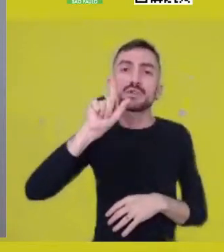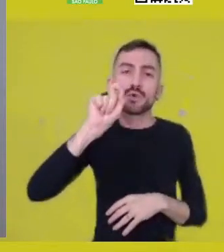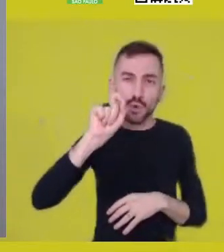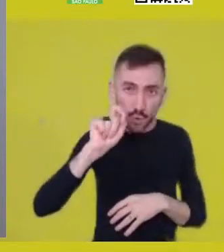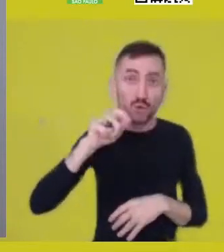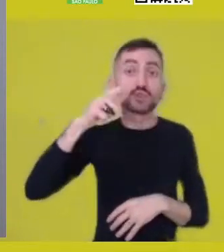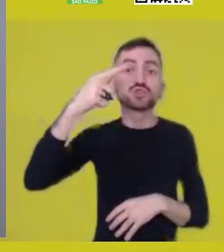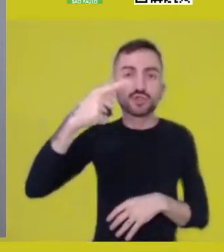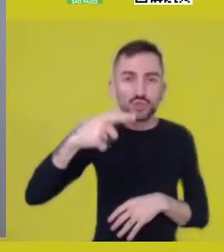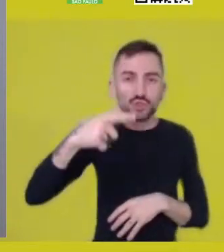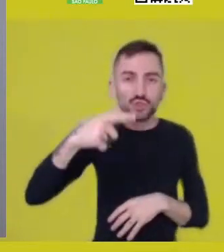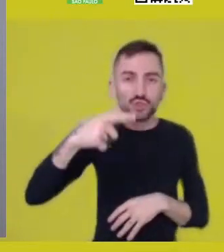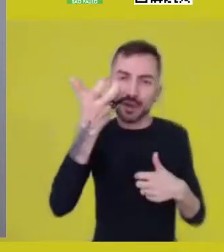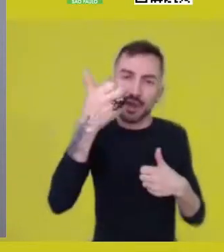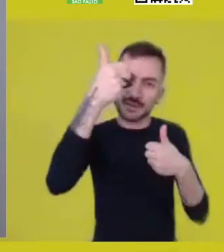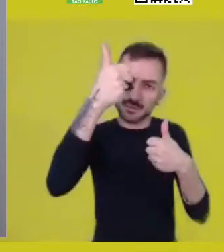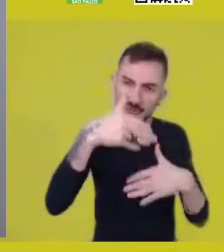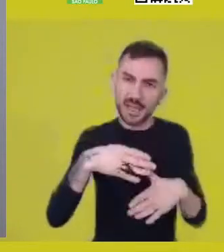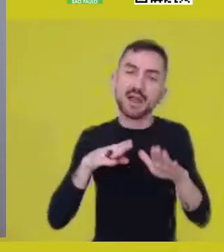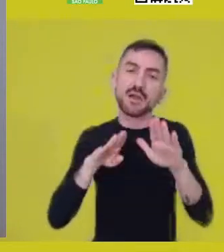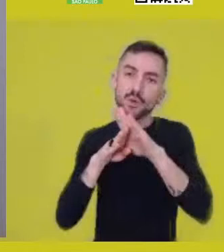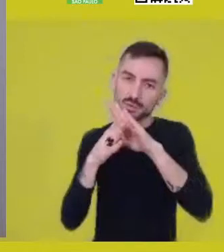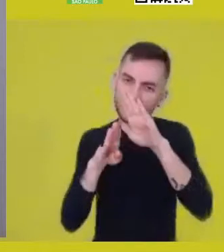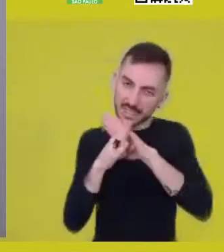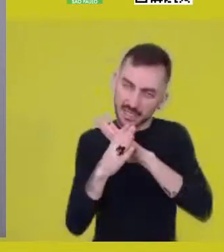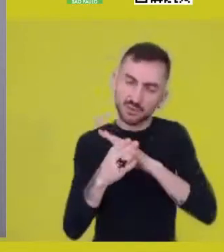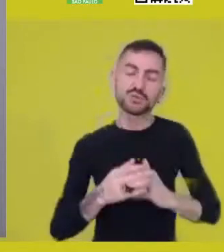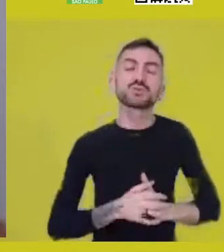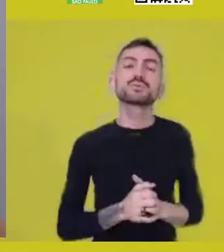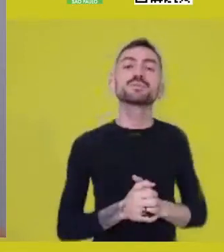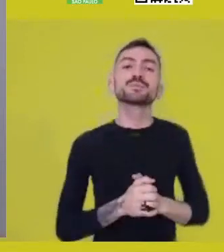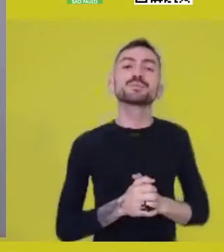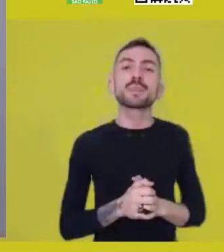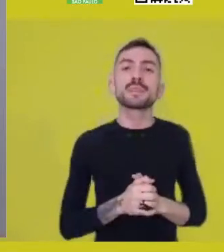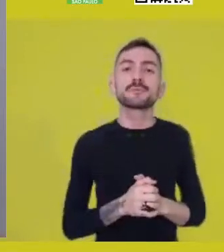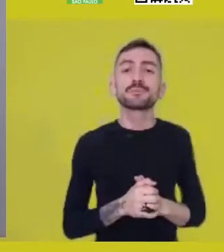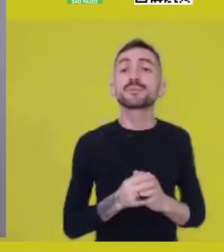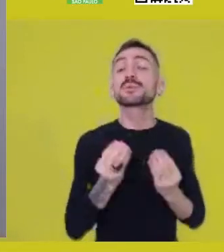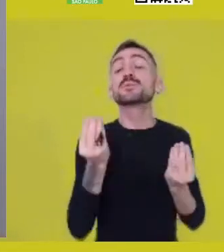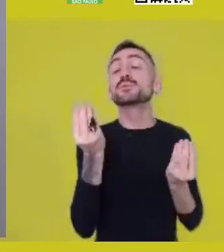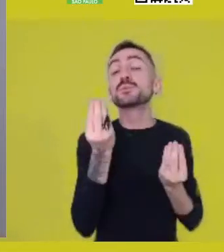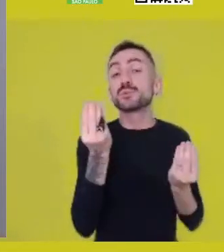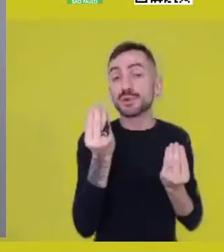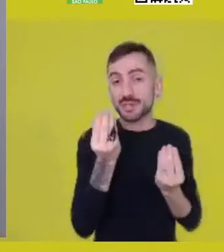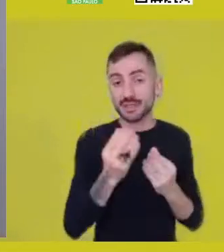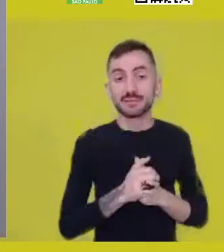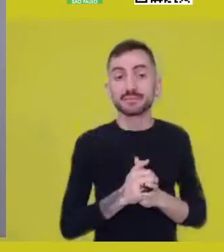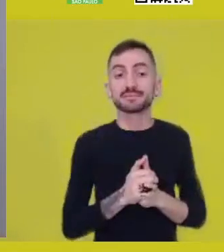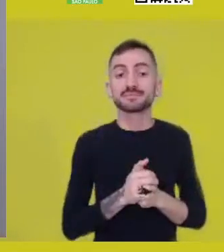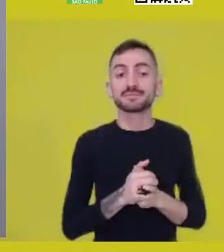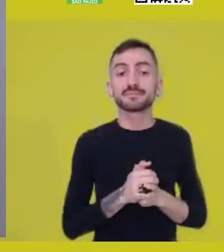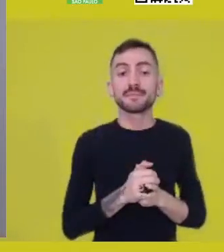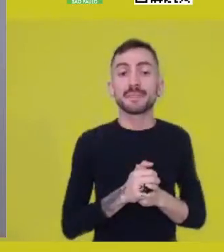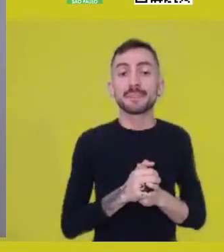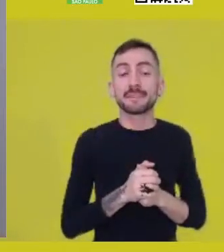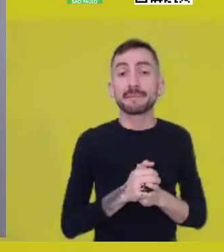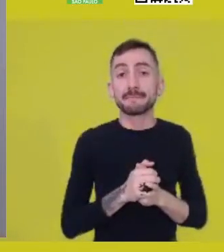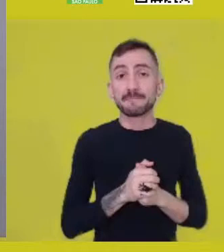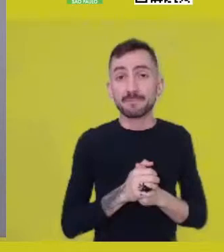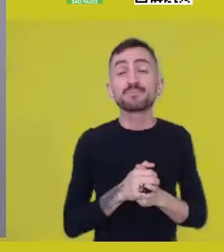because it touches this perspective of vitality